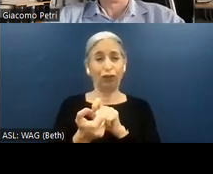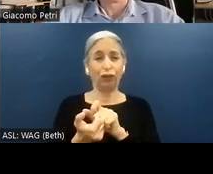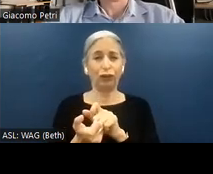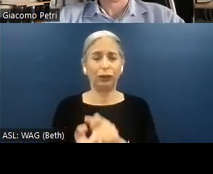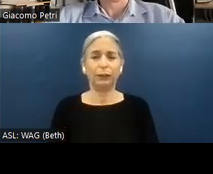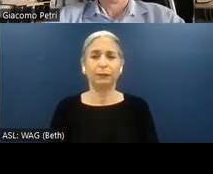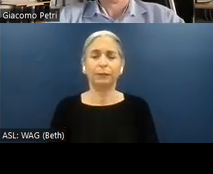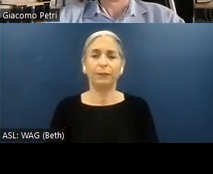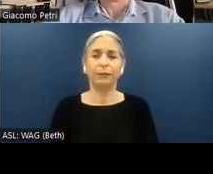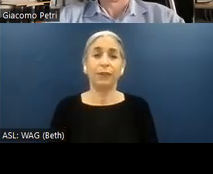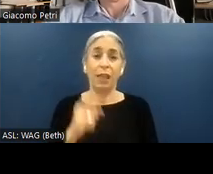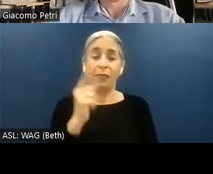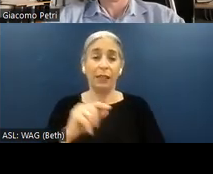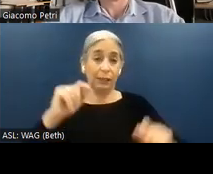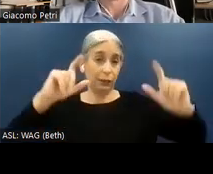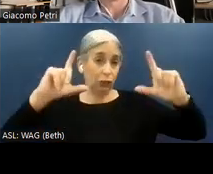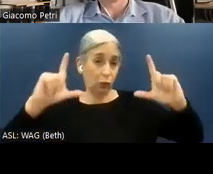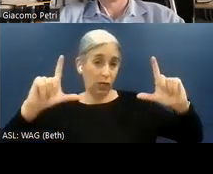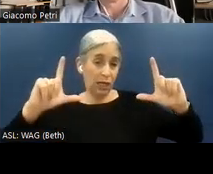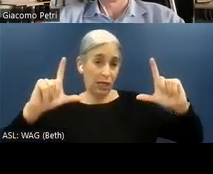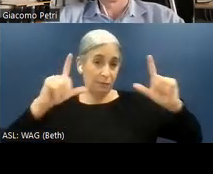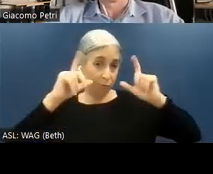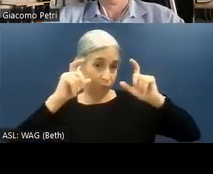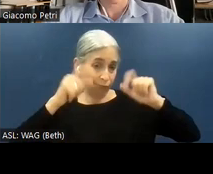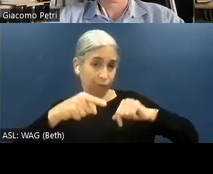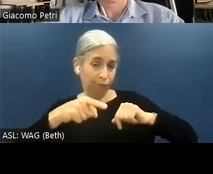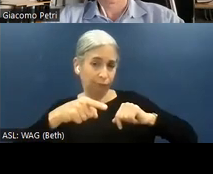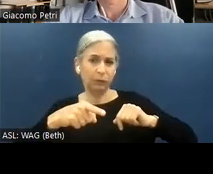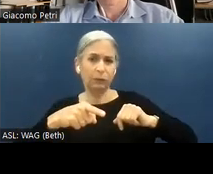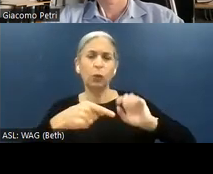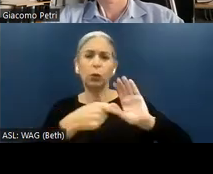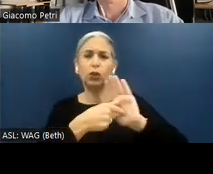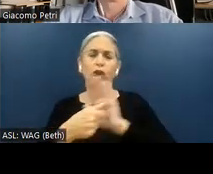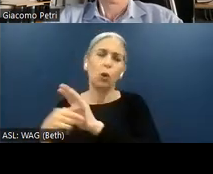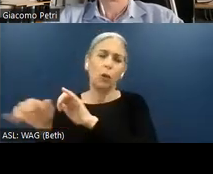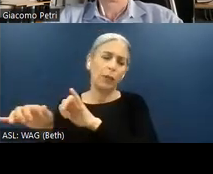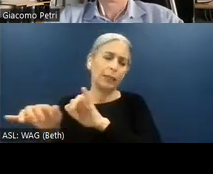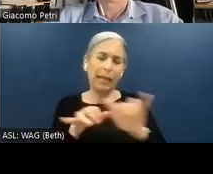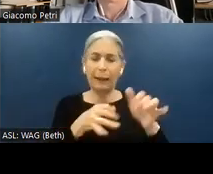In these screenshots, we will revisit the same previous example of a retail product